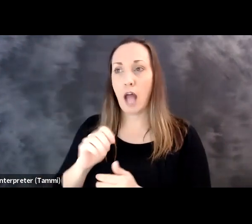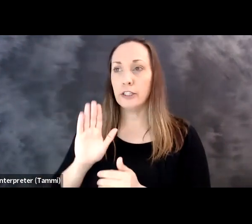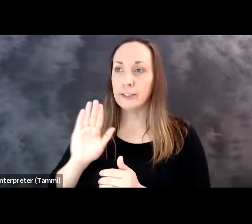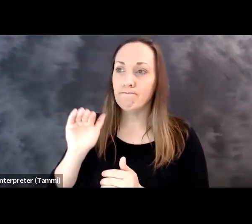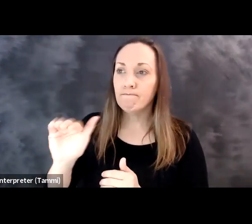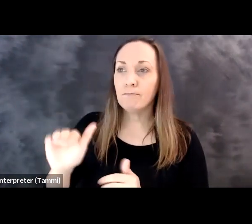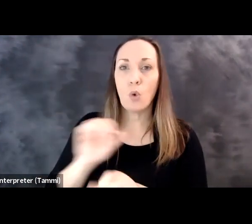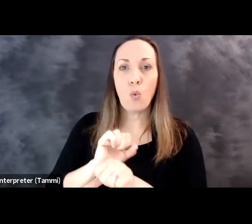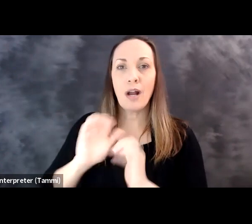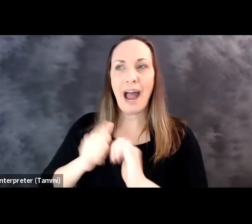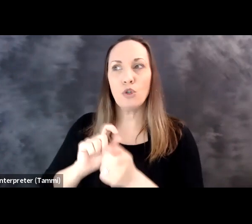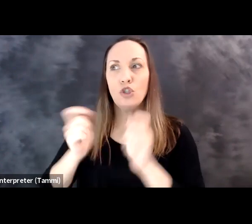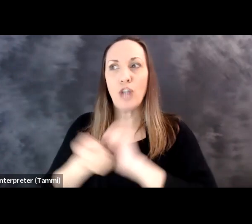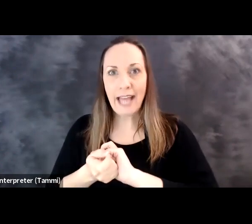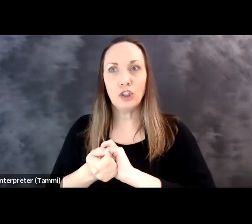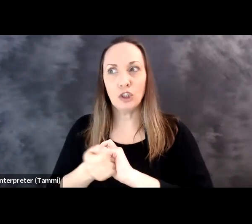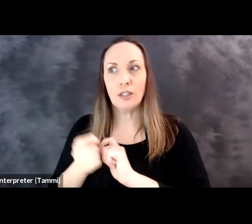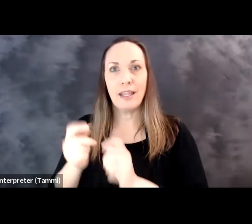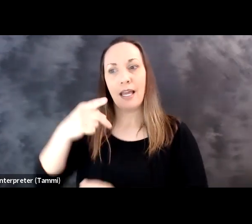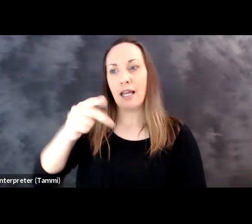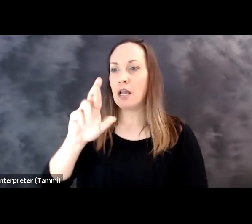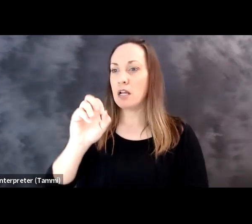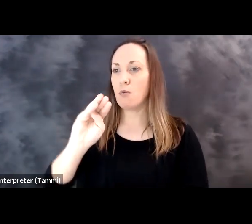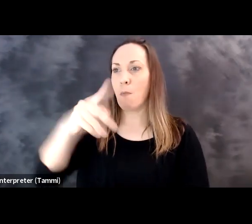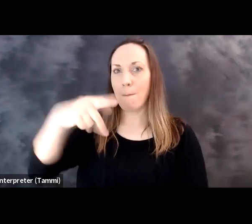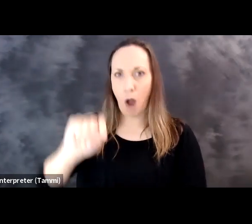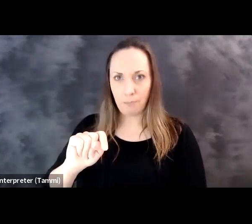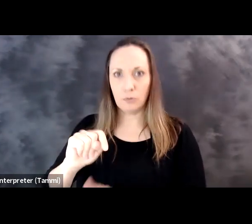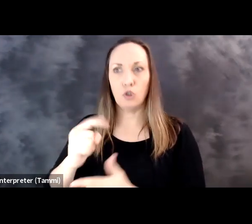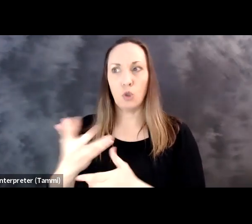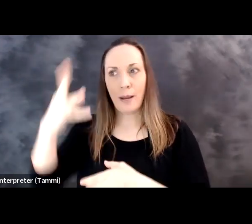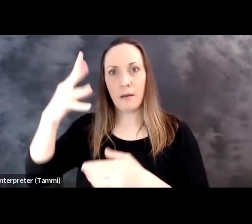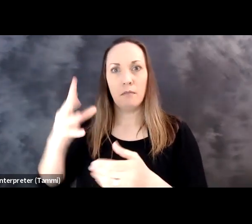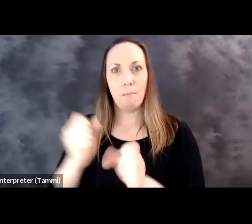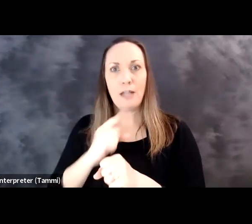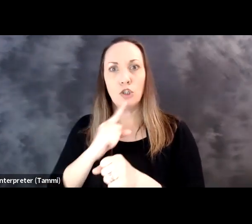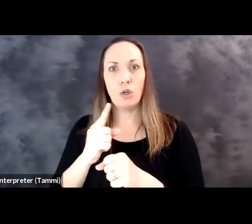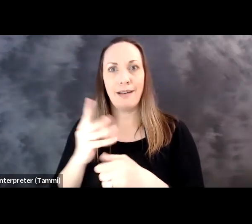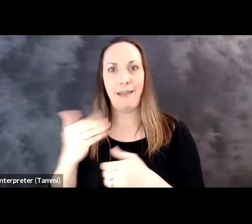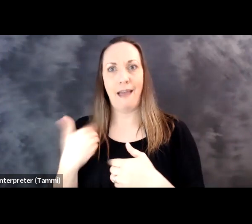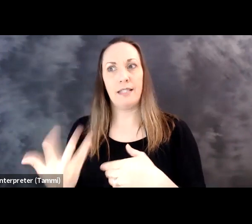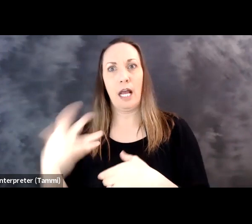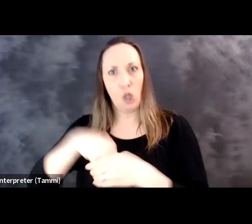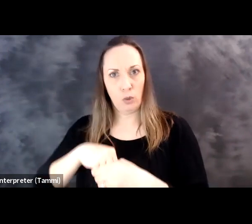And if you're familiar with any of the Nudge work, inclusion nudges for how to change these prompts to ensure inclusion, process redesign is a really,